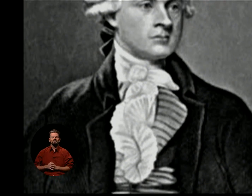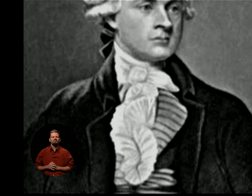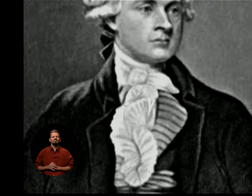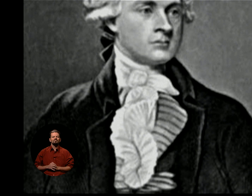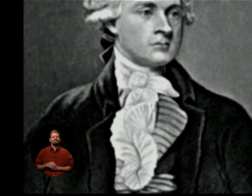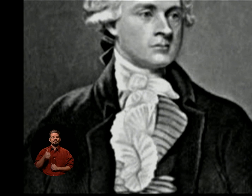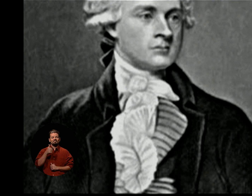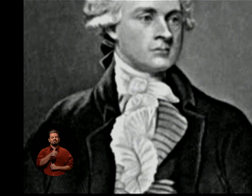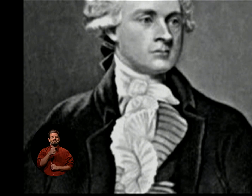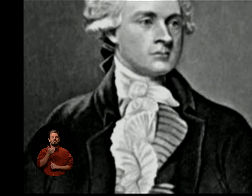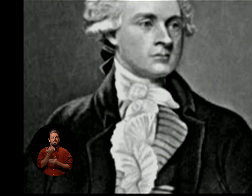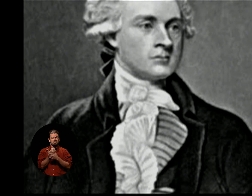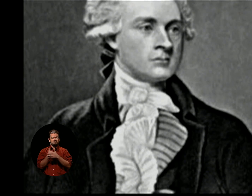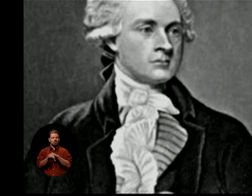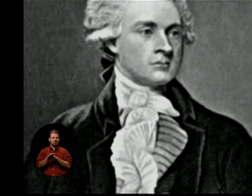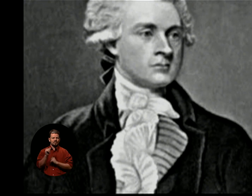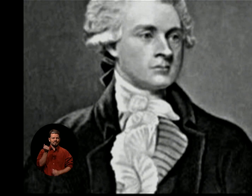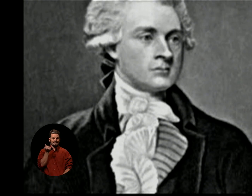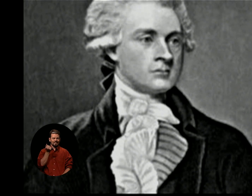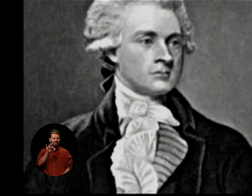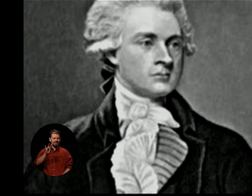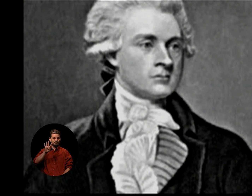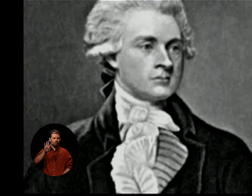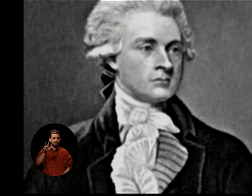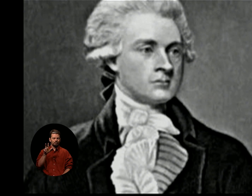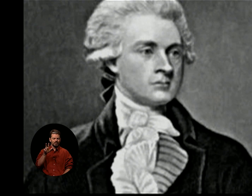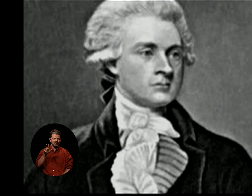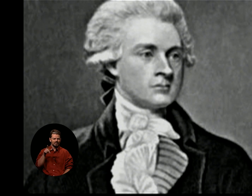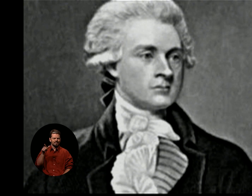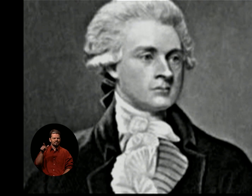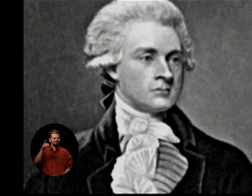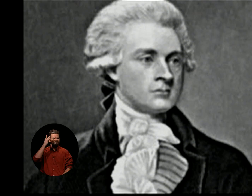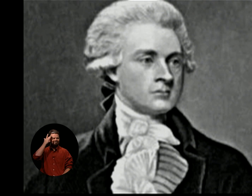BORN IN 1743, HE WAS A WELL EDUCATED MAN.